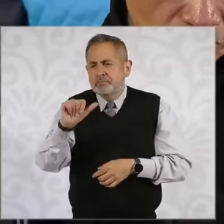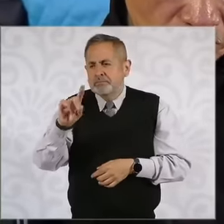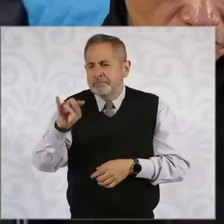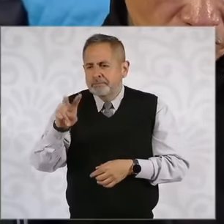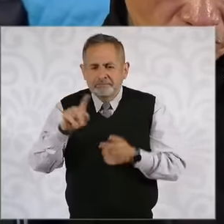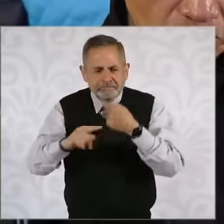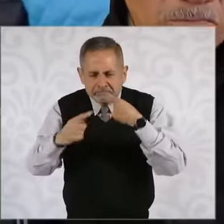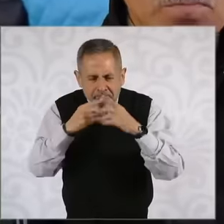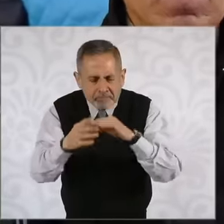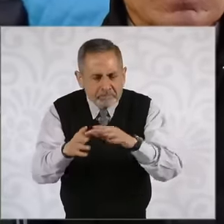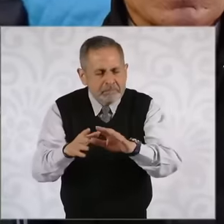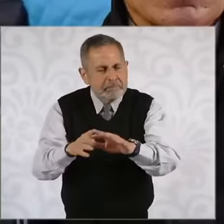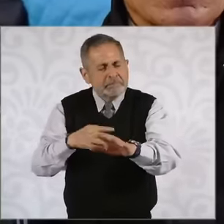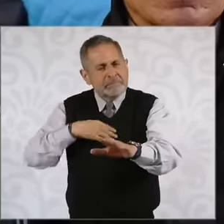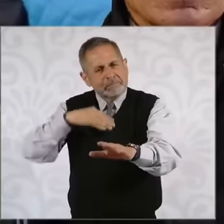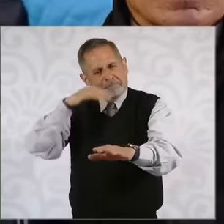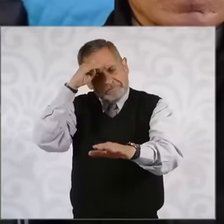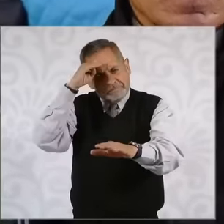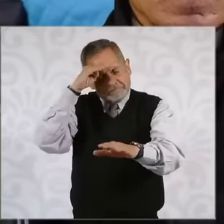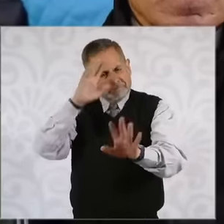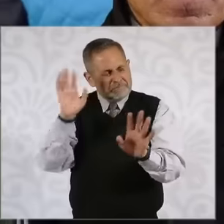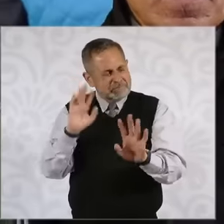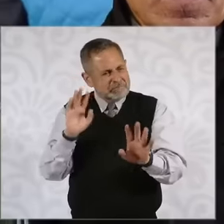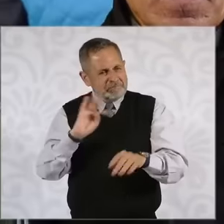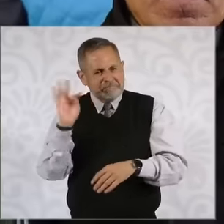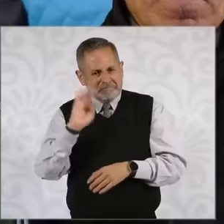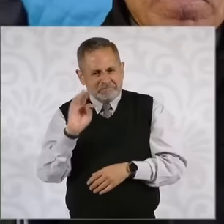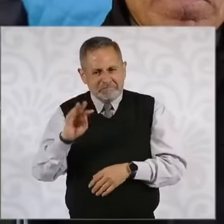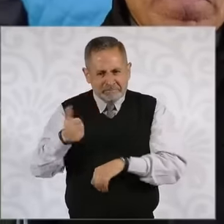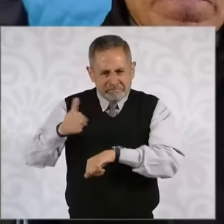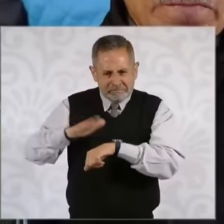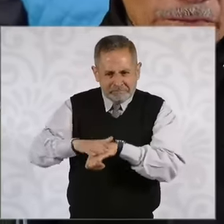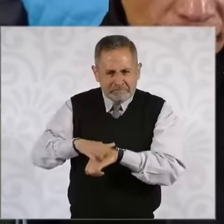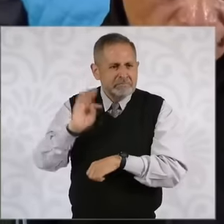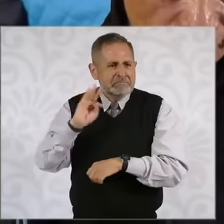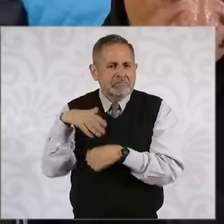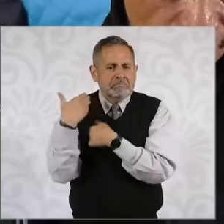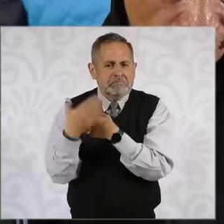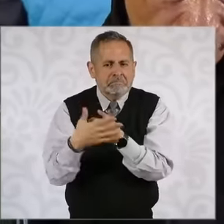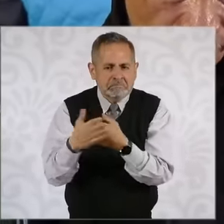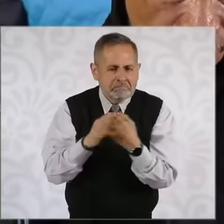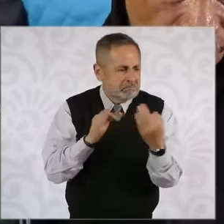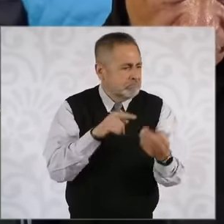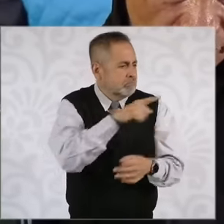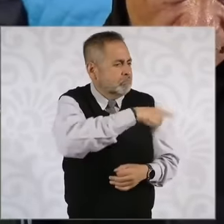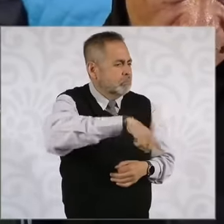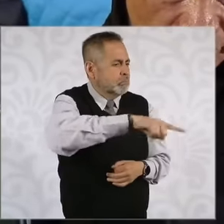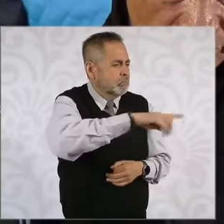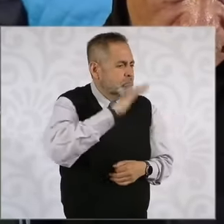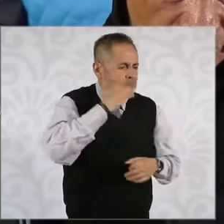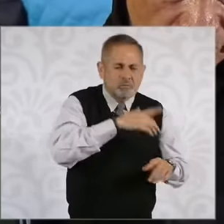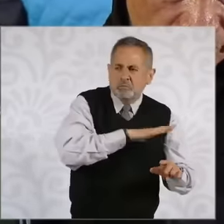activated. You are facing an attempted judicial coup or lofer against